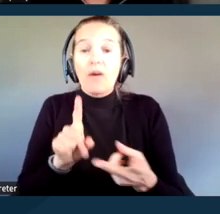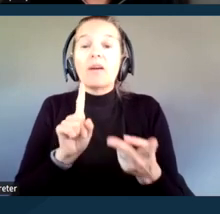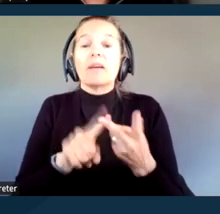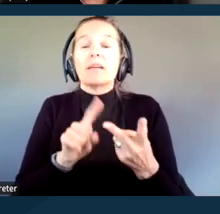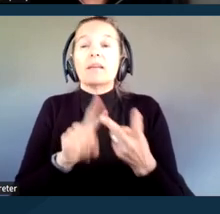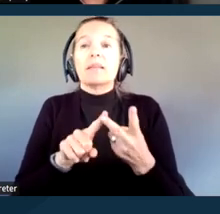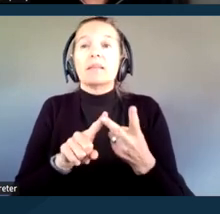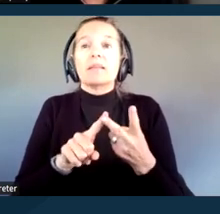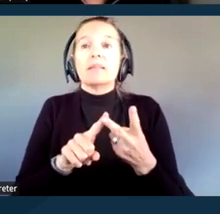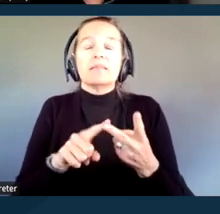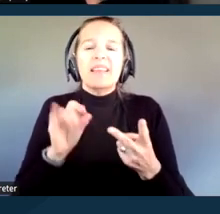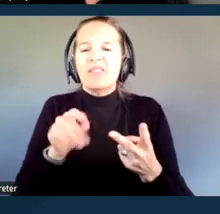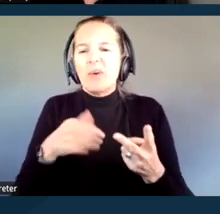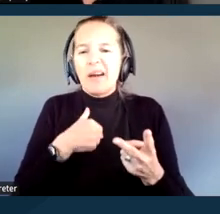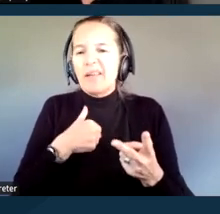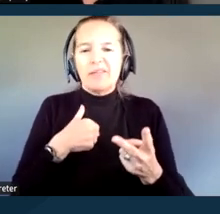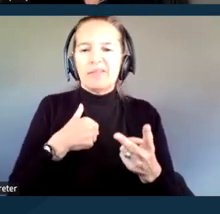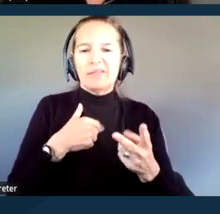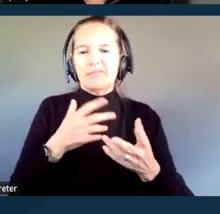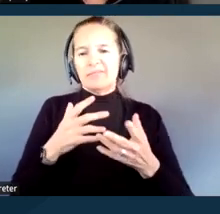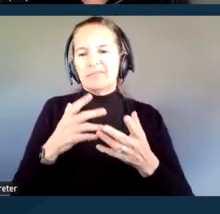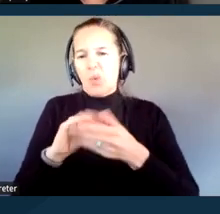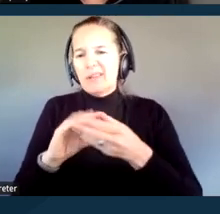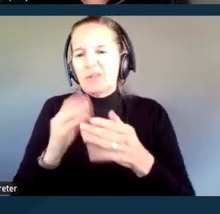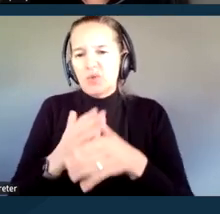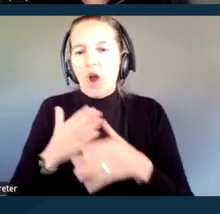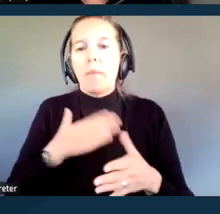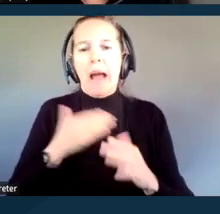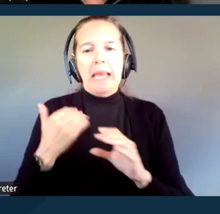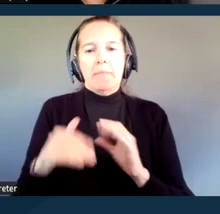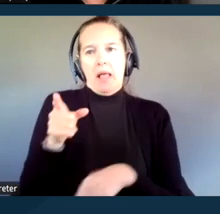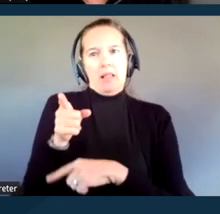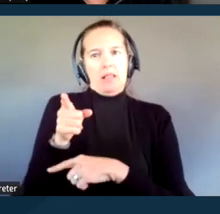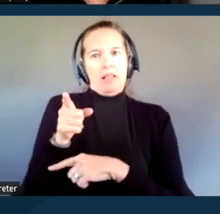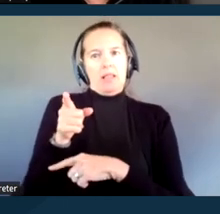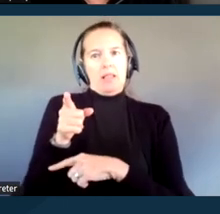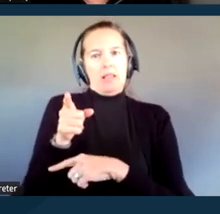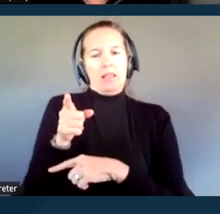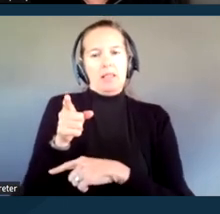And many of you already have my contact information, but my email is on this slide for you to contact me